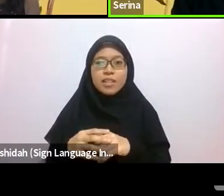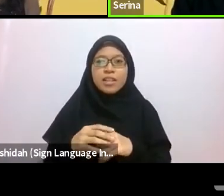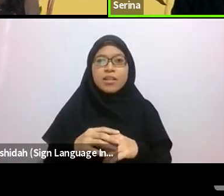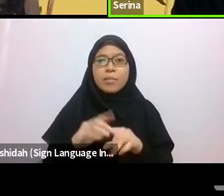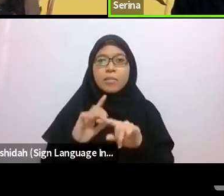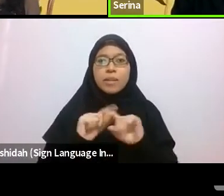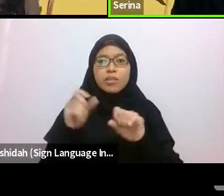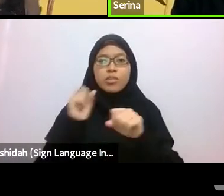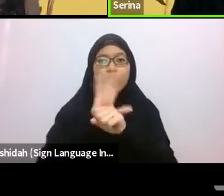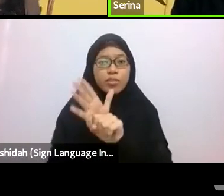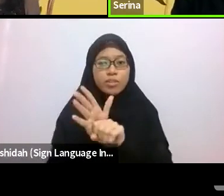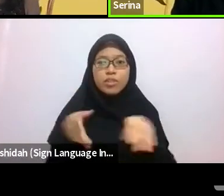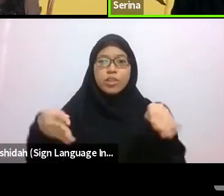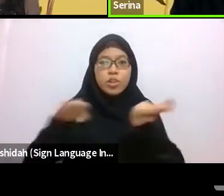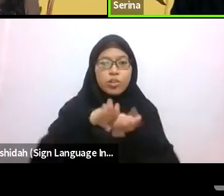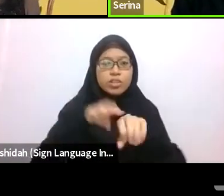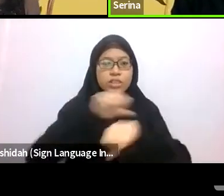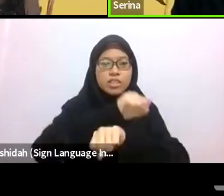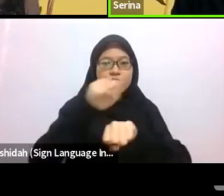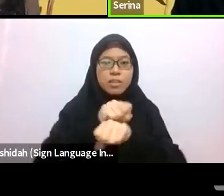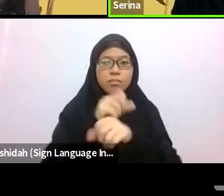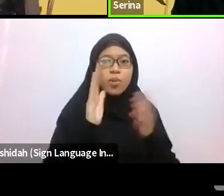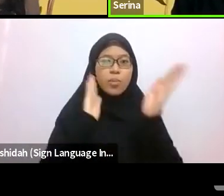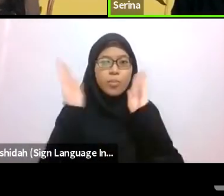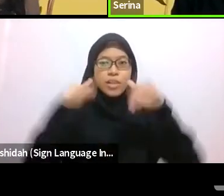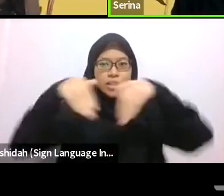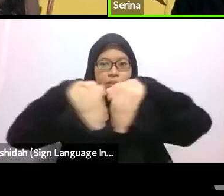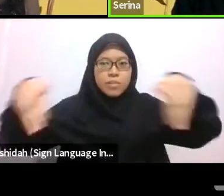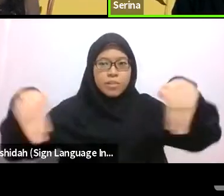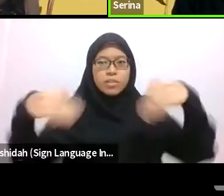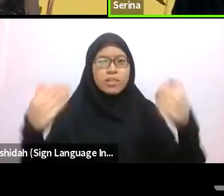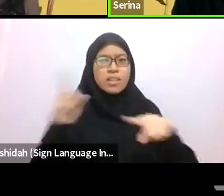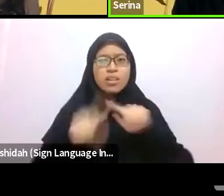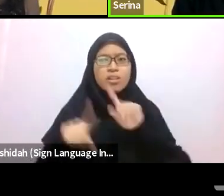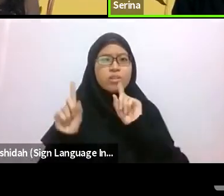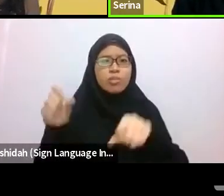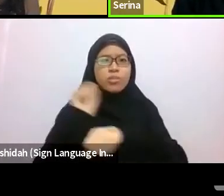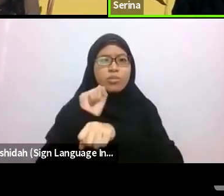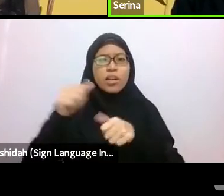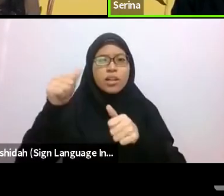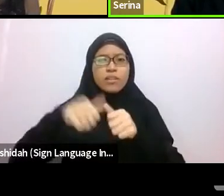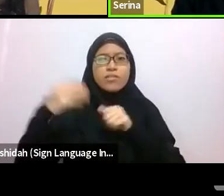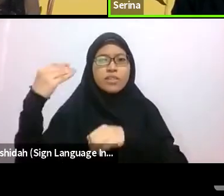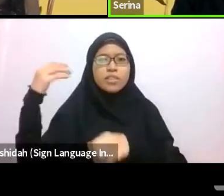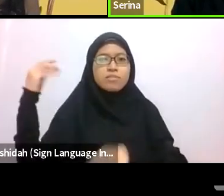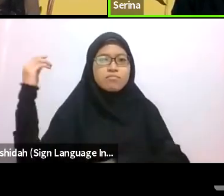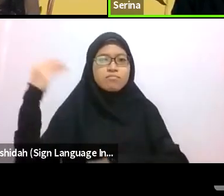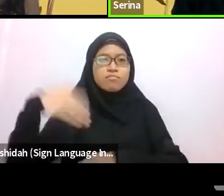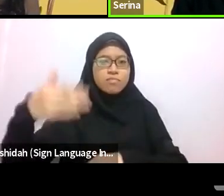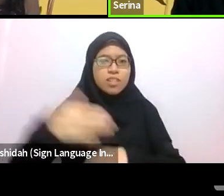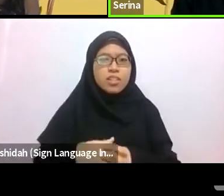While I am able to work from home, I use my mornings to soak in the sea breeze and fishermen’s stories when they return with their catch.